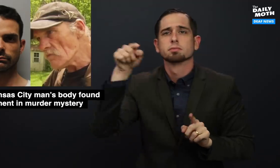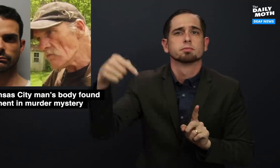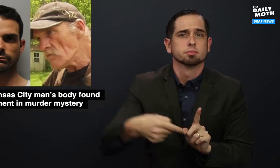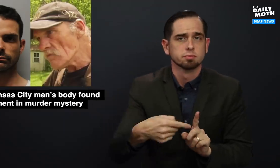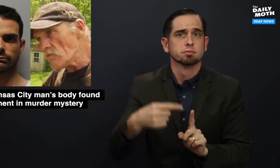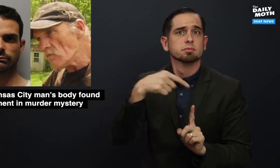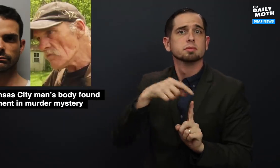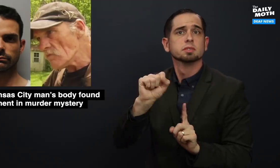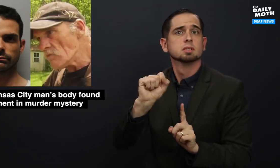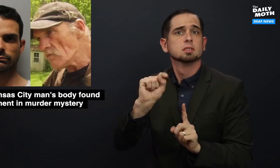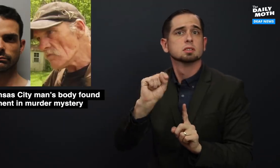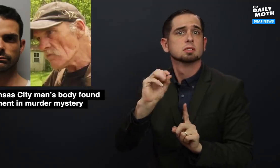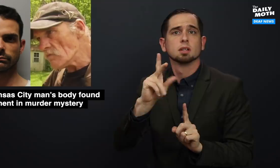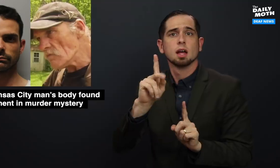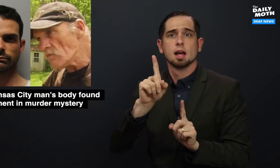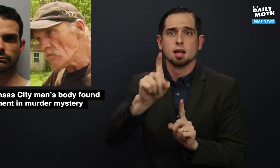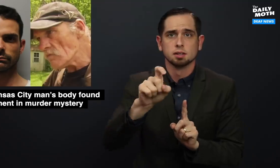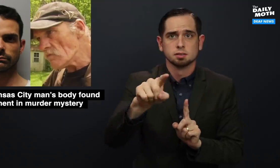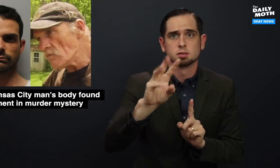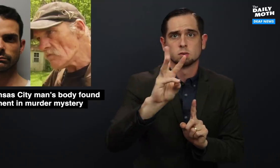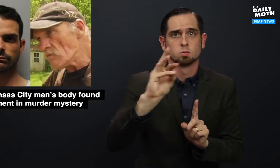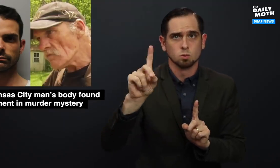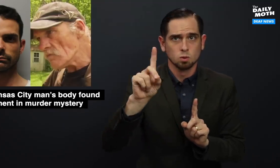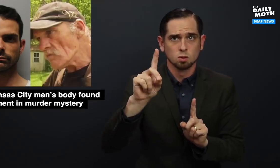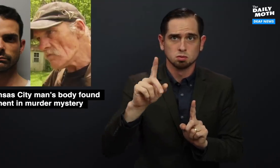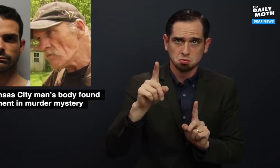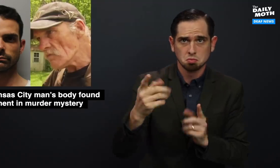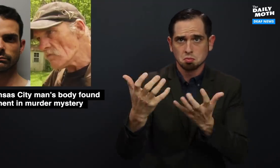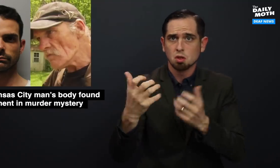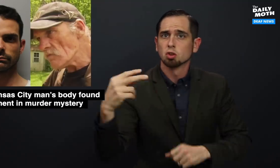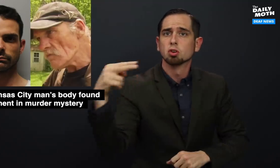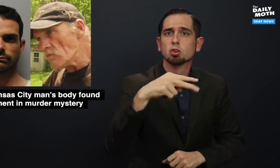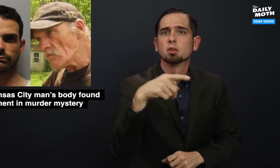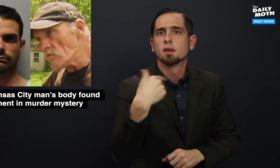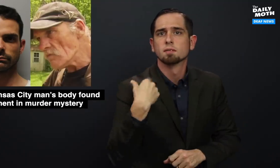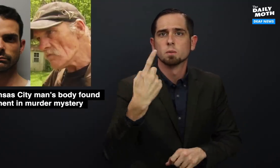Down there, Stock asked Wood if he would like to look